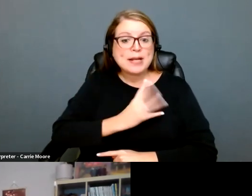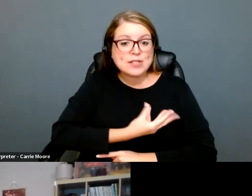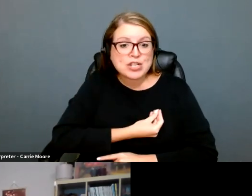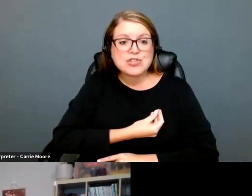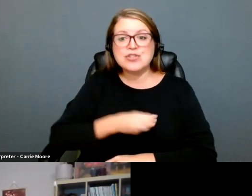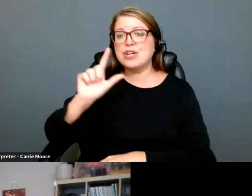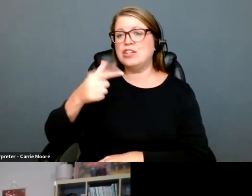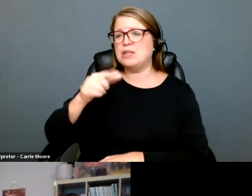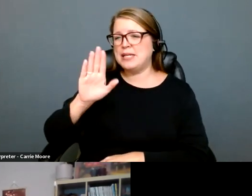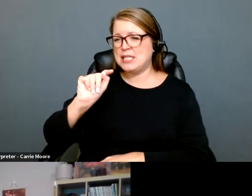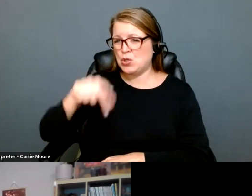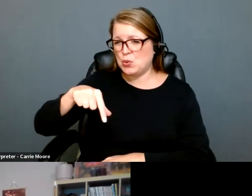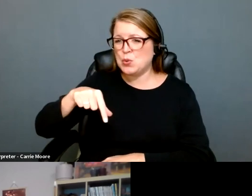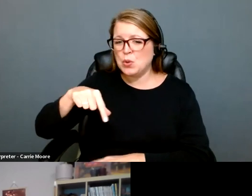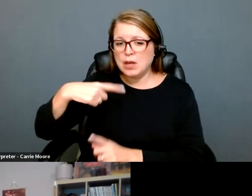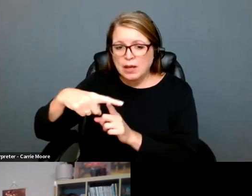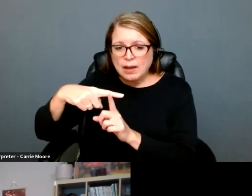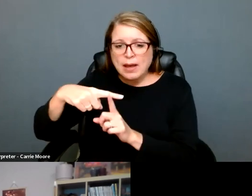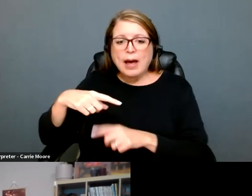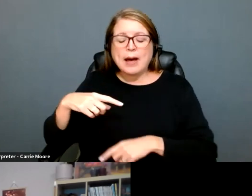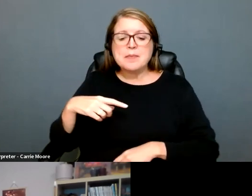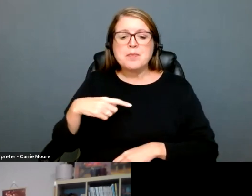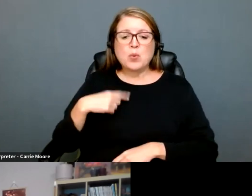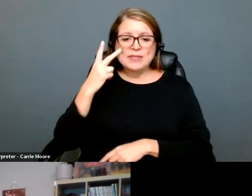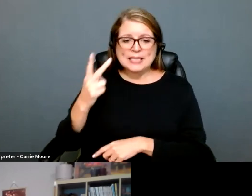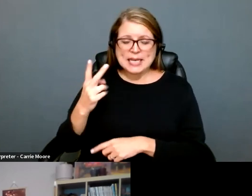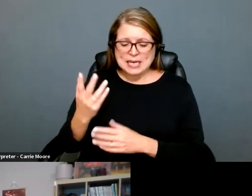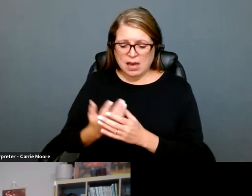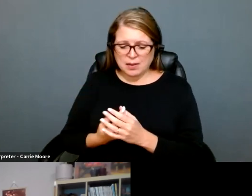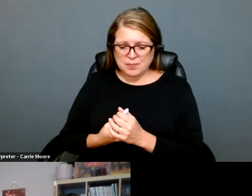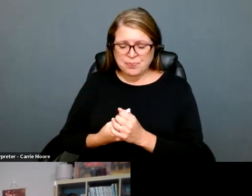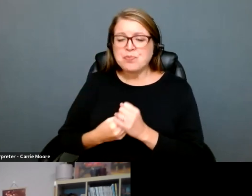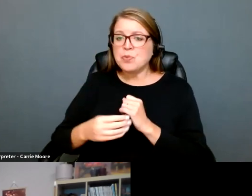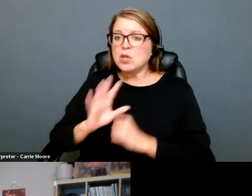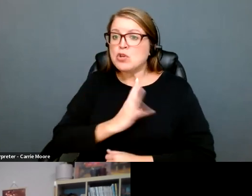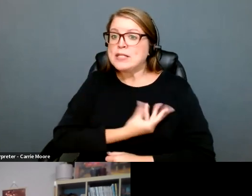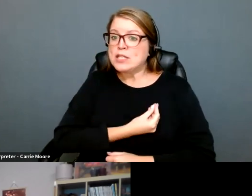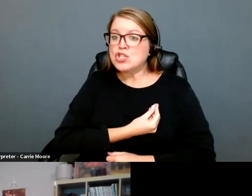threat here with, you know, transgender sports ban. We saw an effort